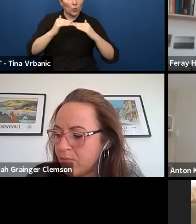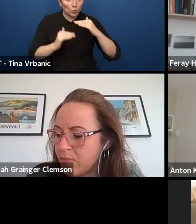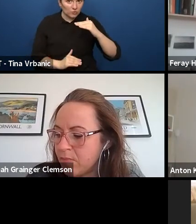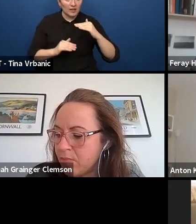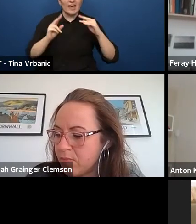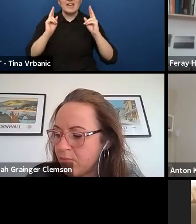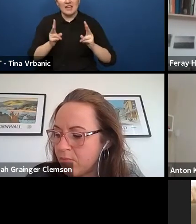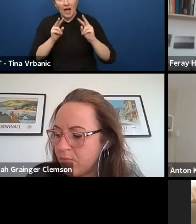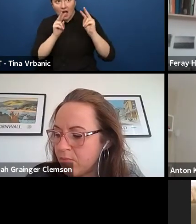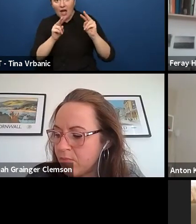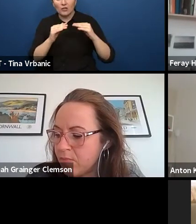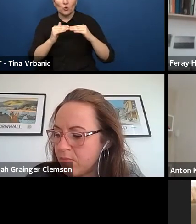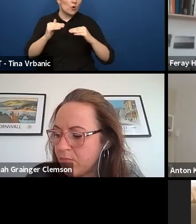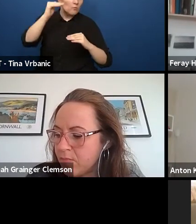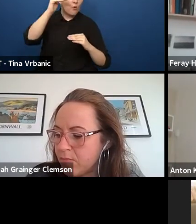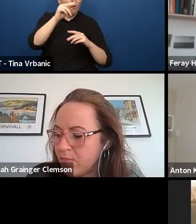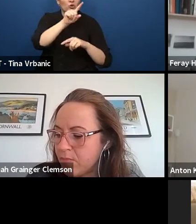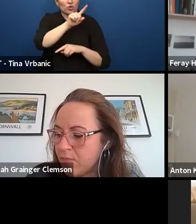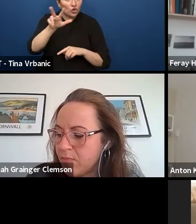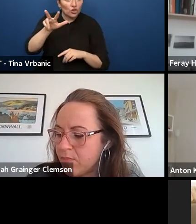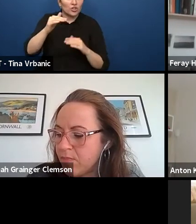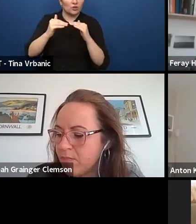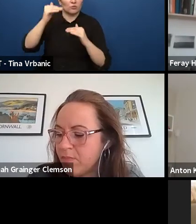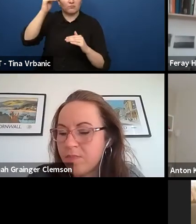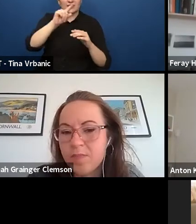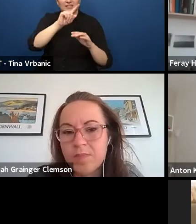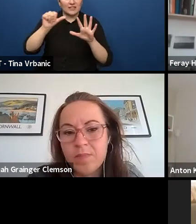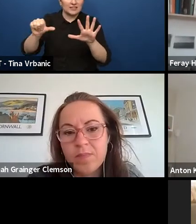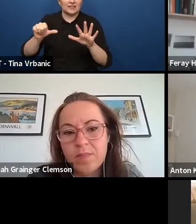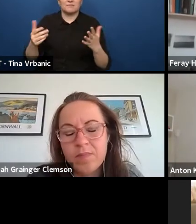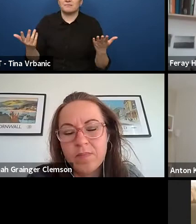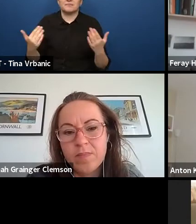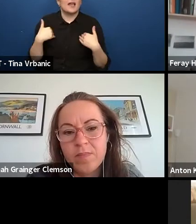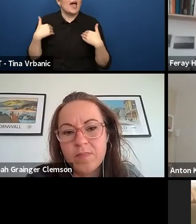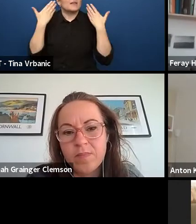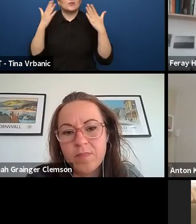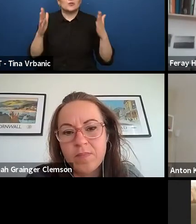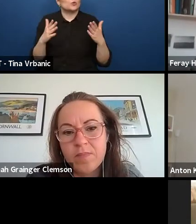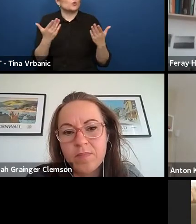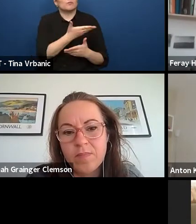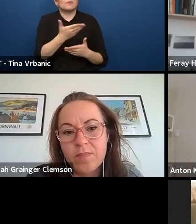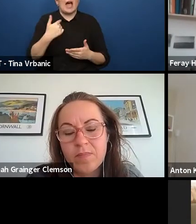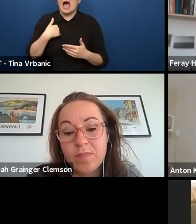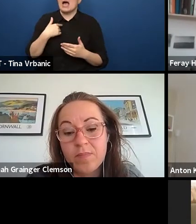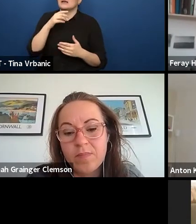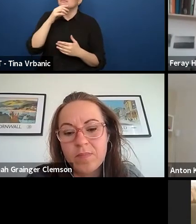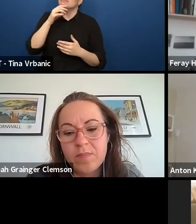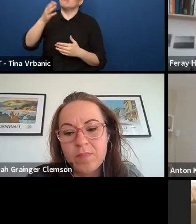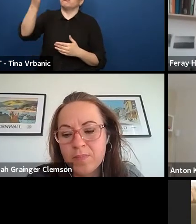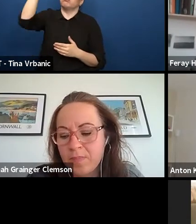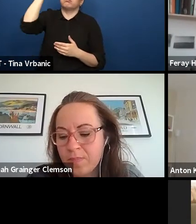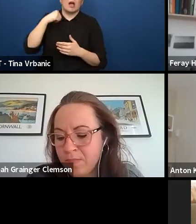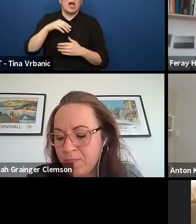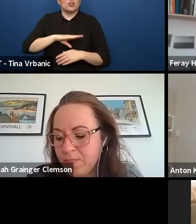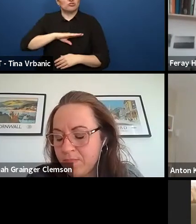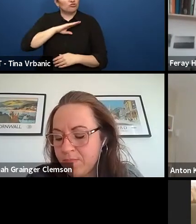to decide what they can take and what they can't take. And then the only thing to find out